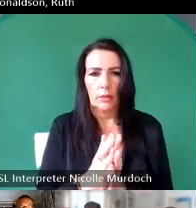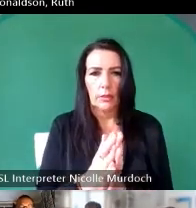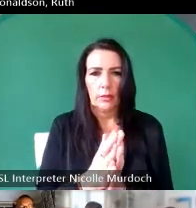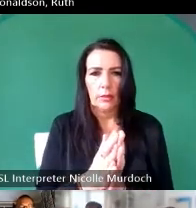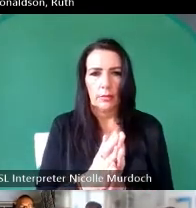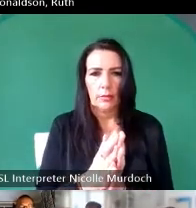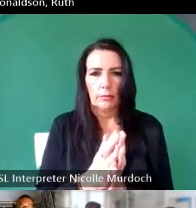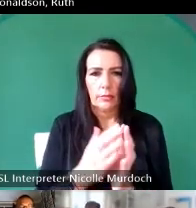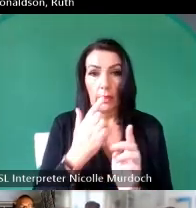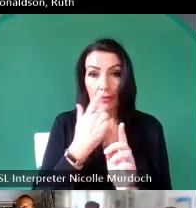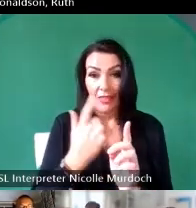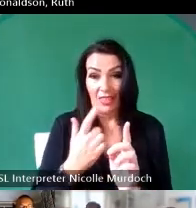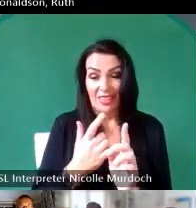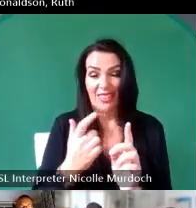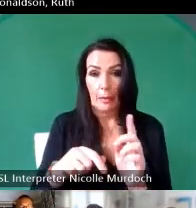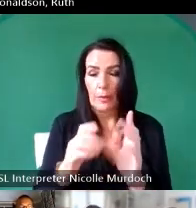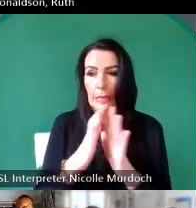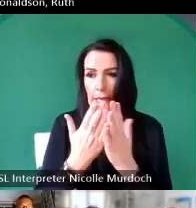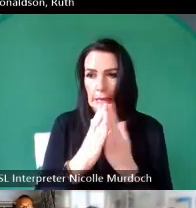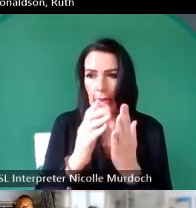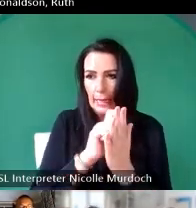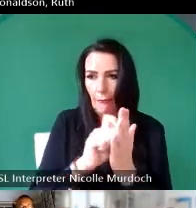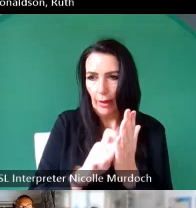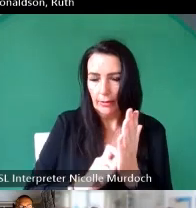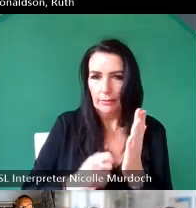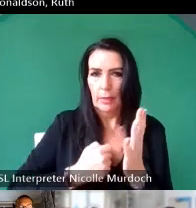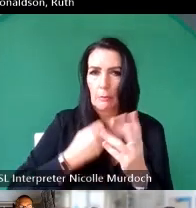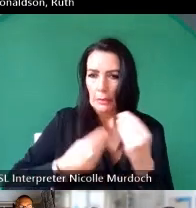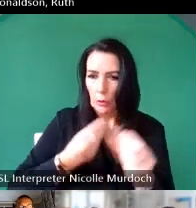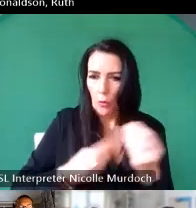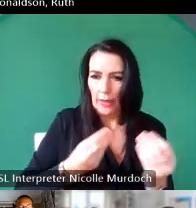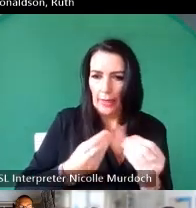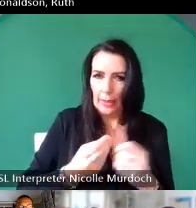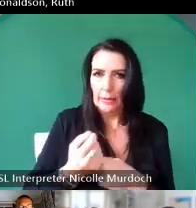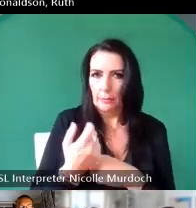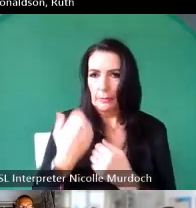and I used to keep under like my mattress and my bed and my sister I used to share a room with my